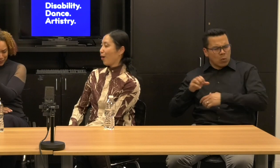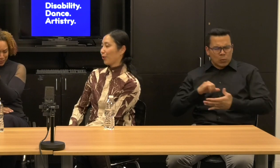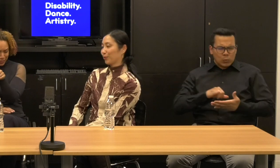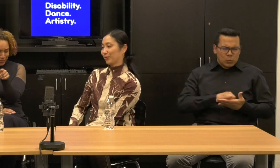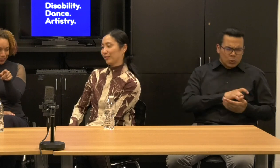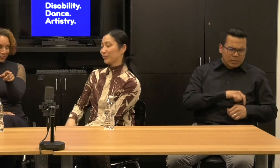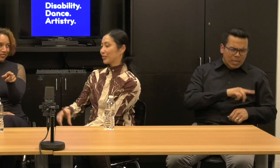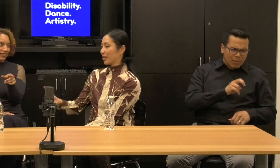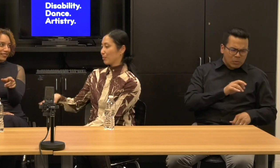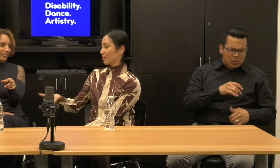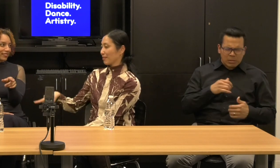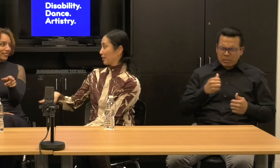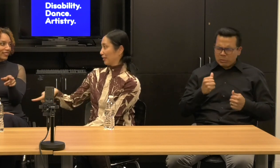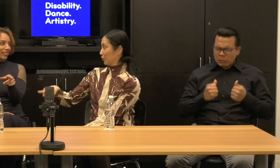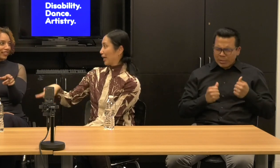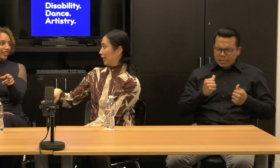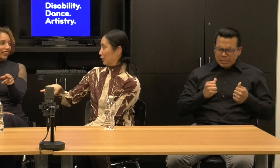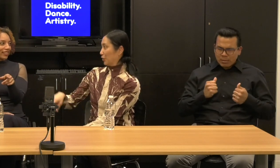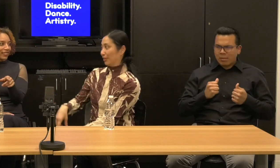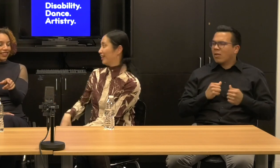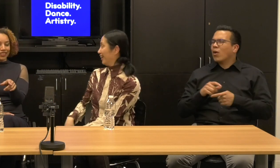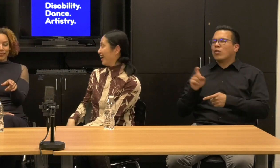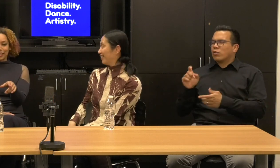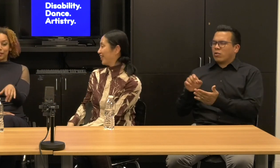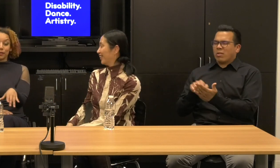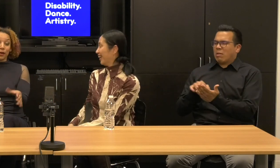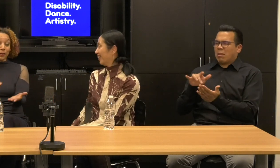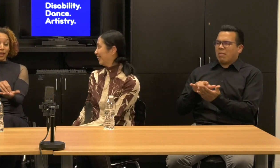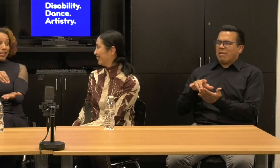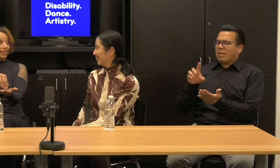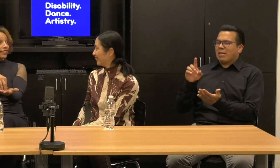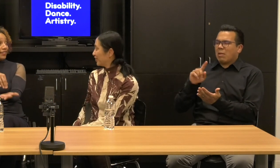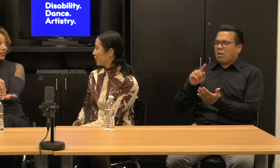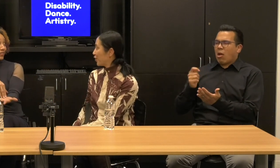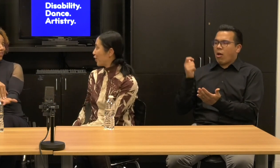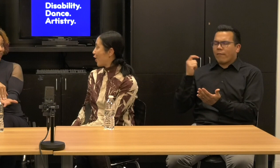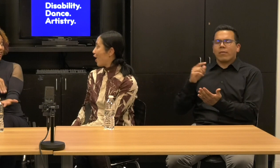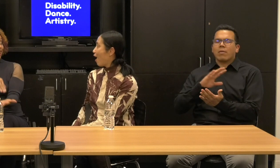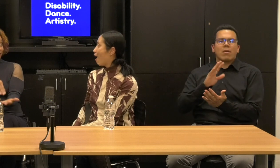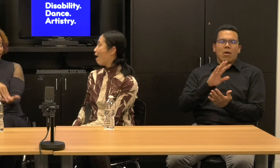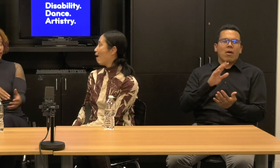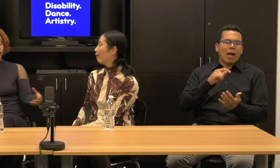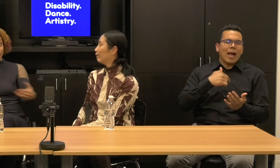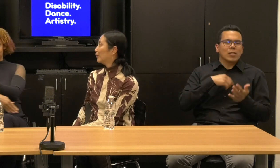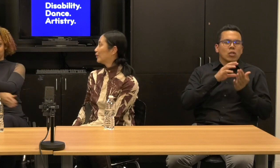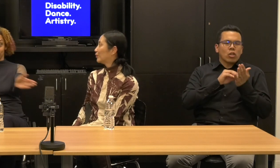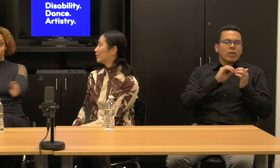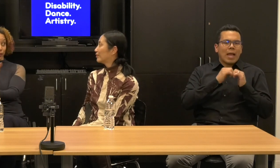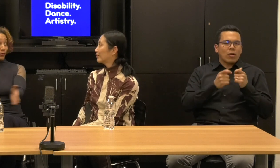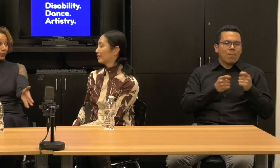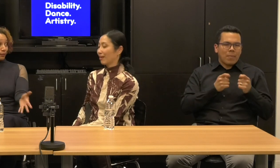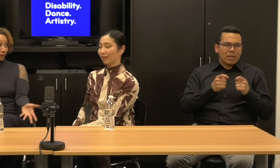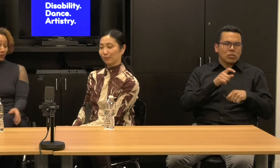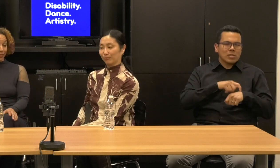Janet: Oh, you should disable that thing in your calendar. Alice: I know I had to learn to use it. I actually have to do that to manage the time zones.